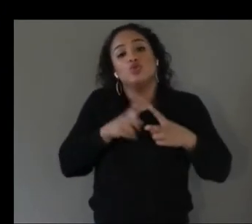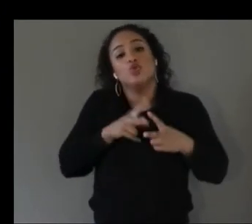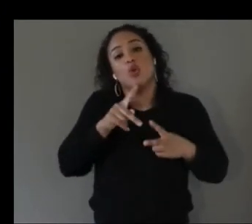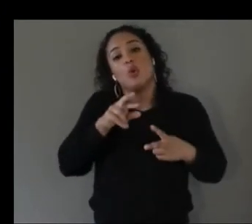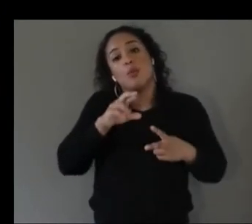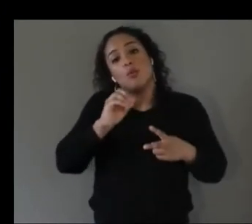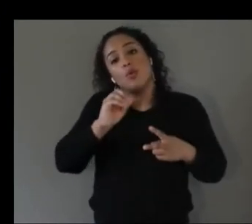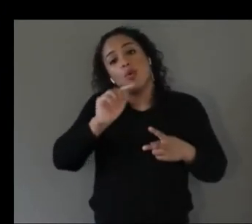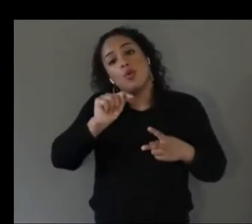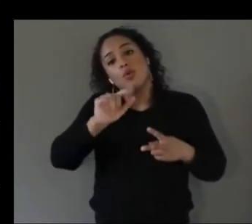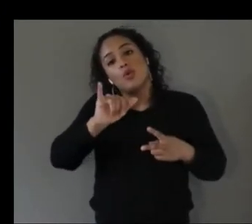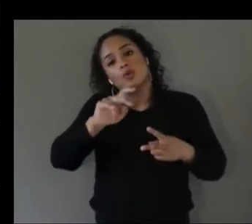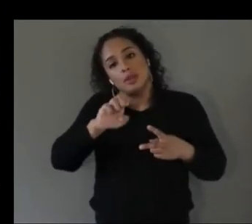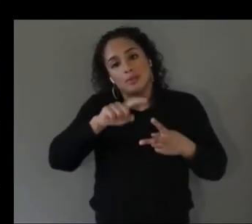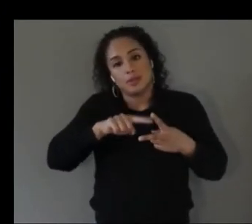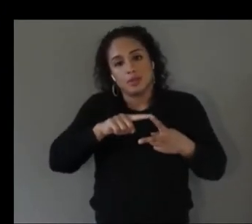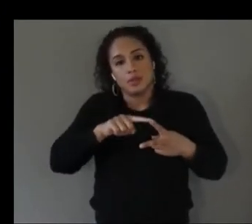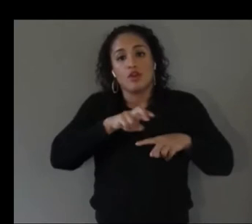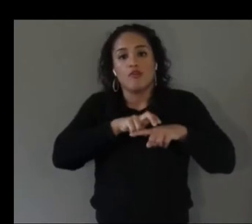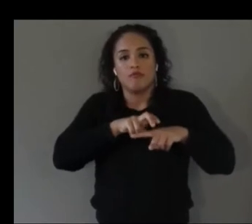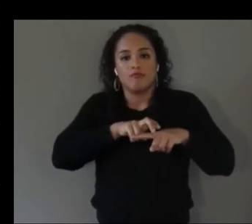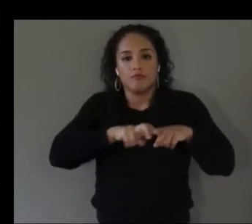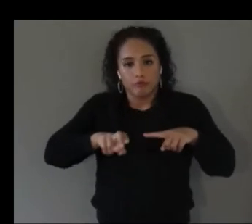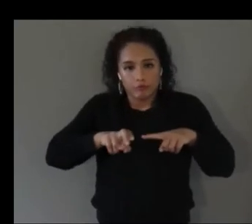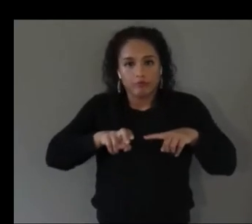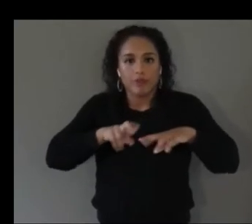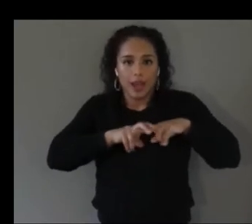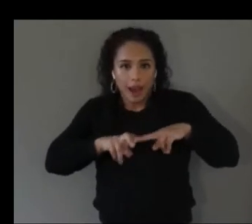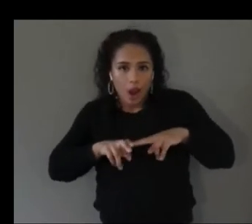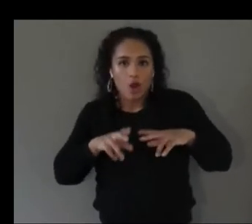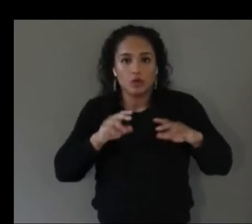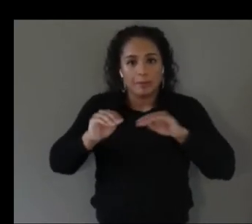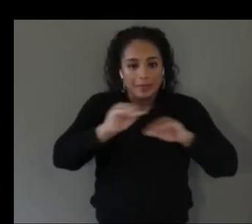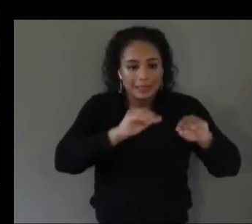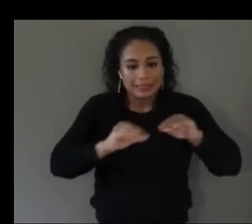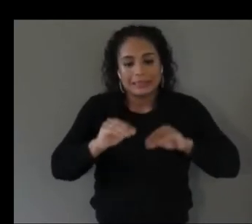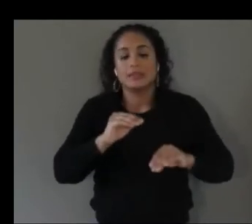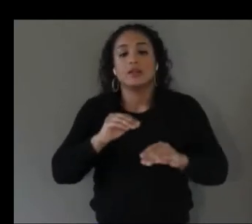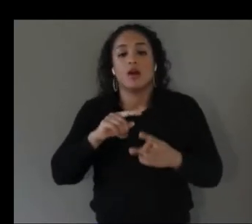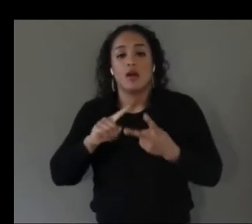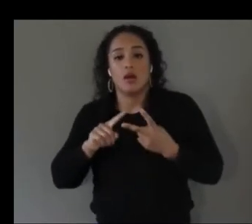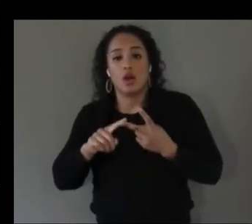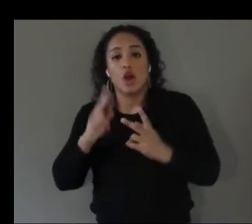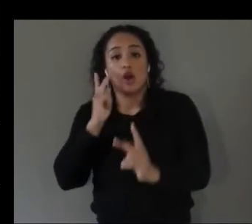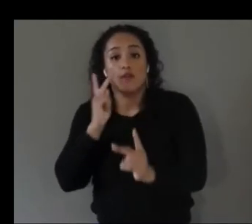uh furniture placement and the second was actually for viewing some educational content we had a